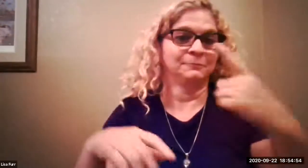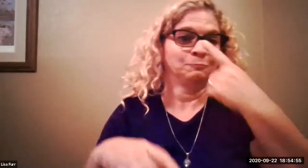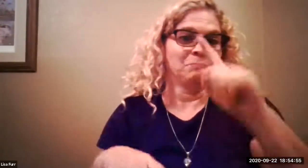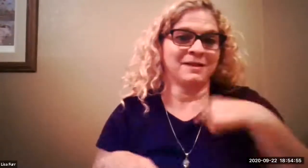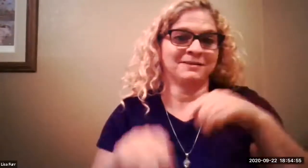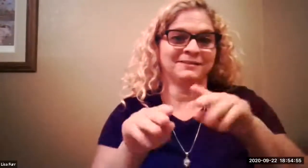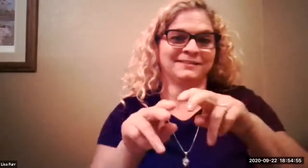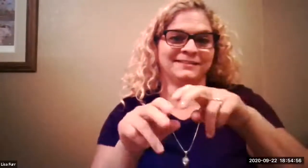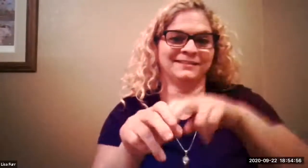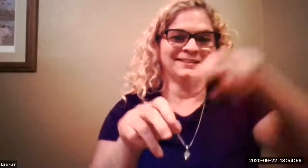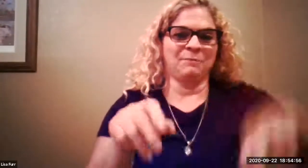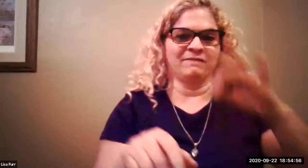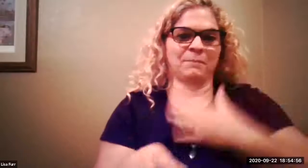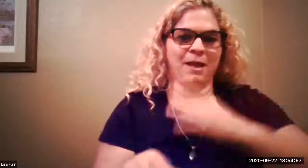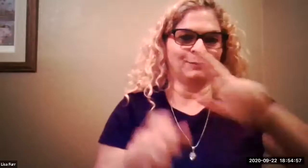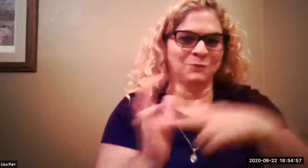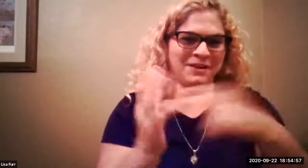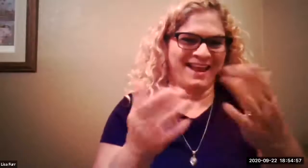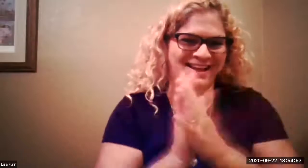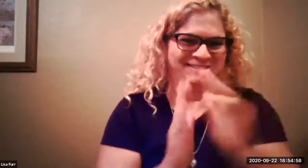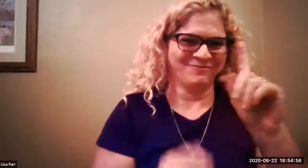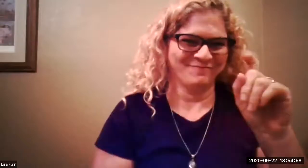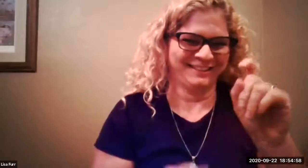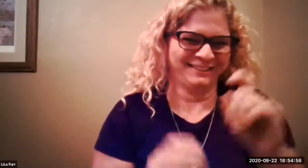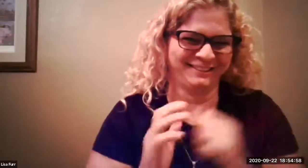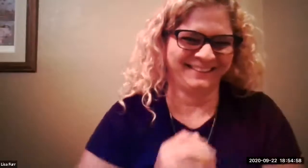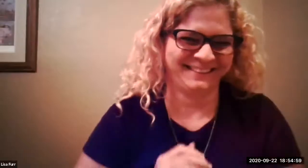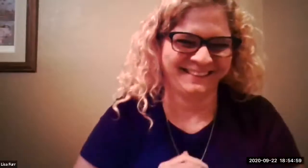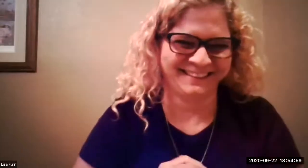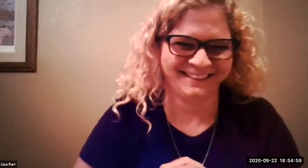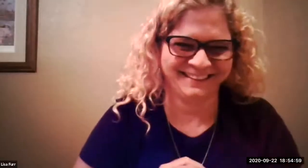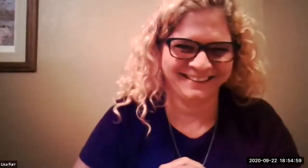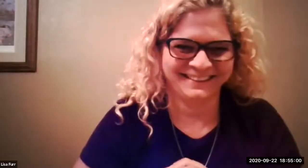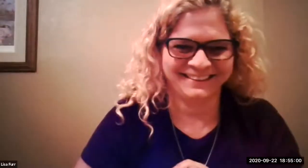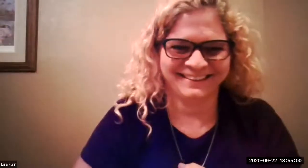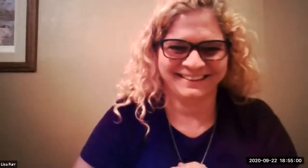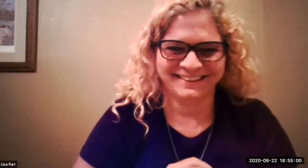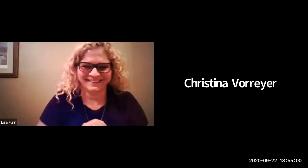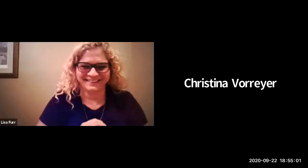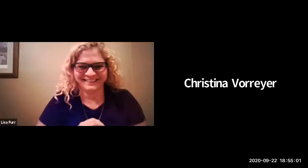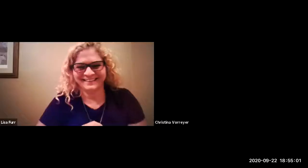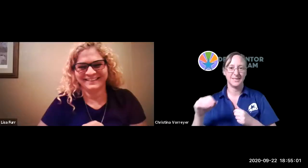if there are no further questions um i'm going to step out of my roll for a